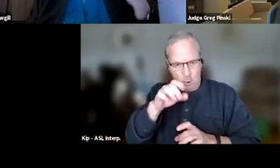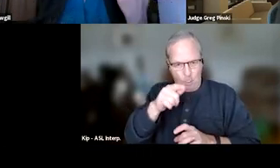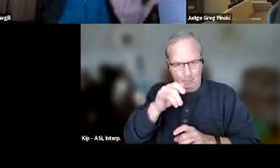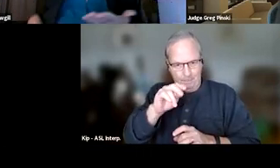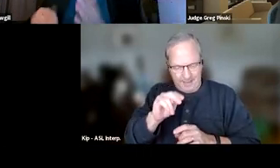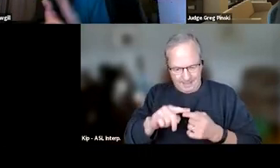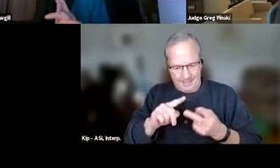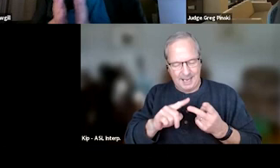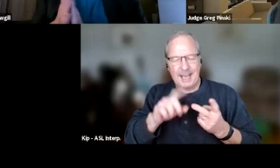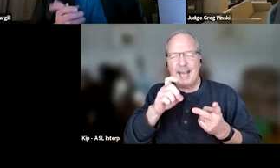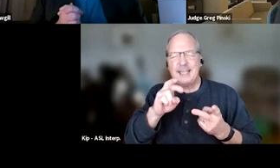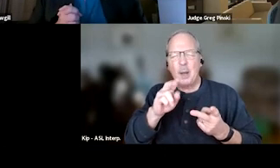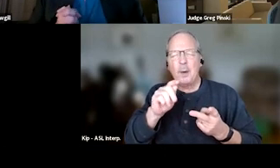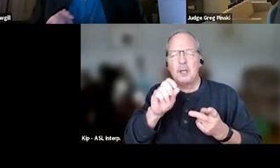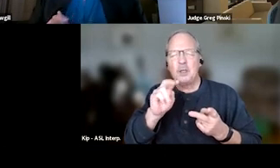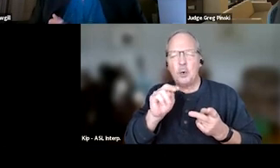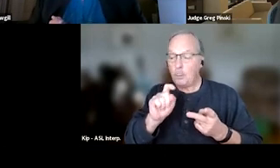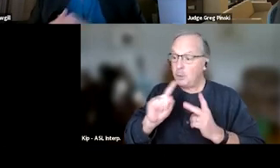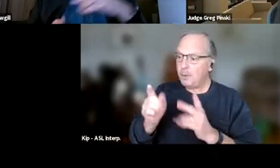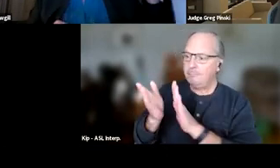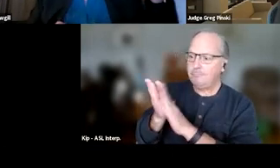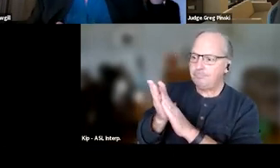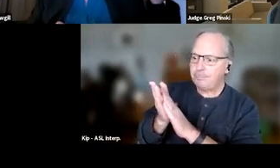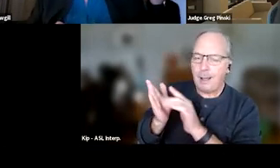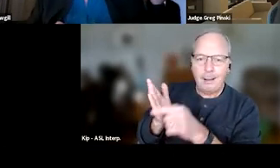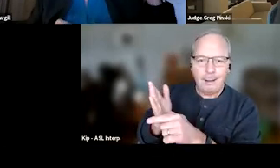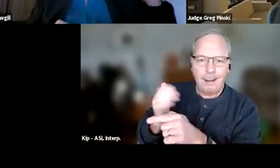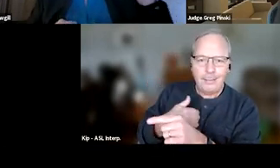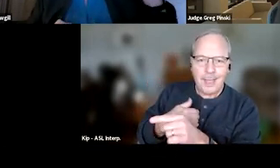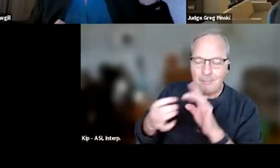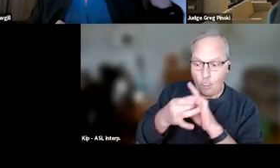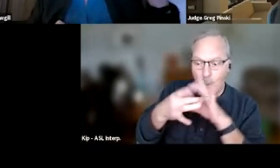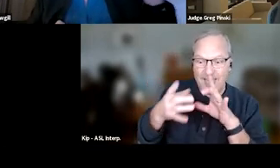When you give them that applause, then they have a release of that. And so that's what we want.